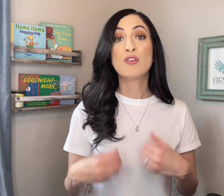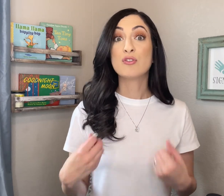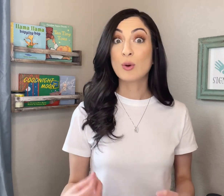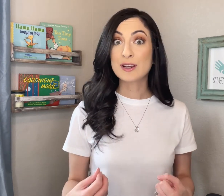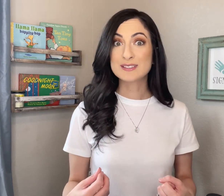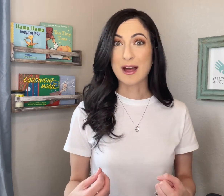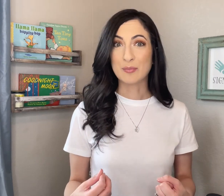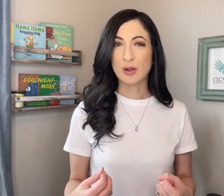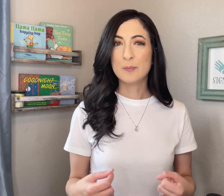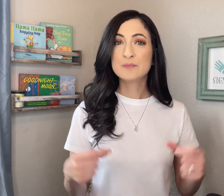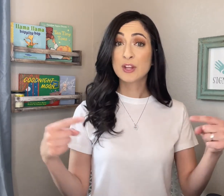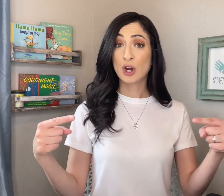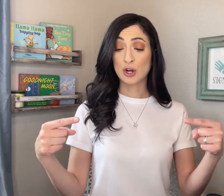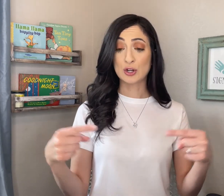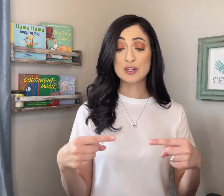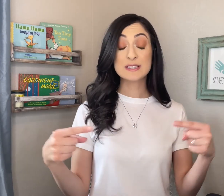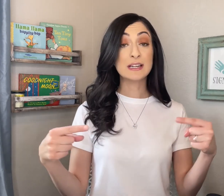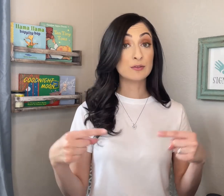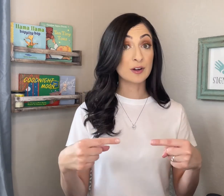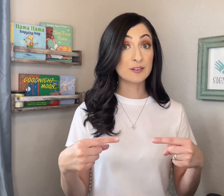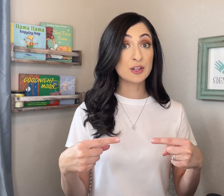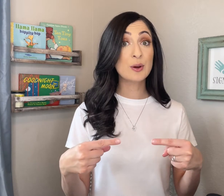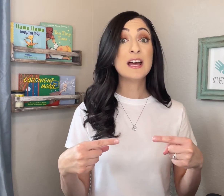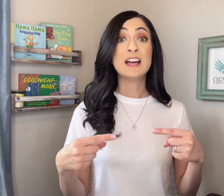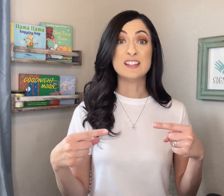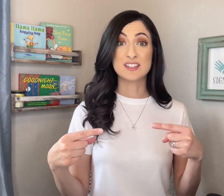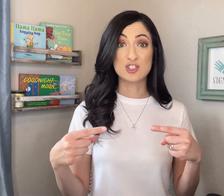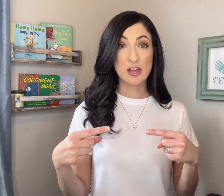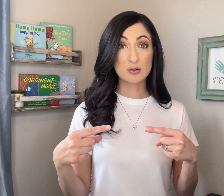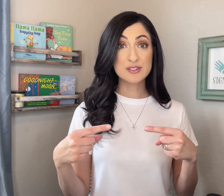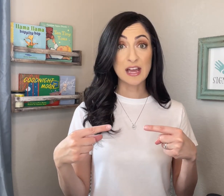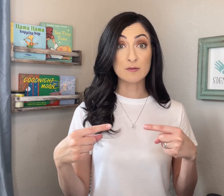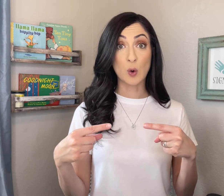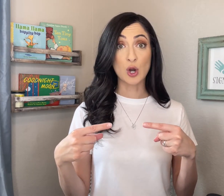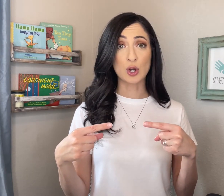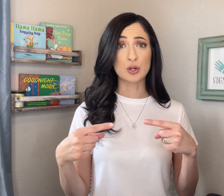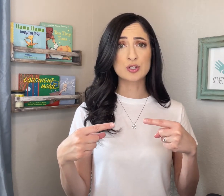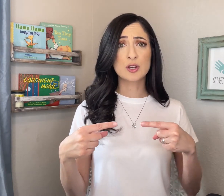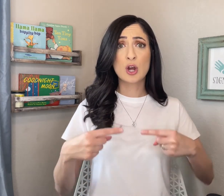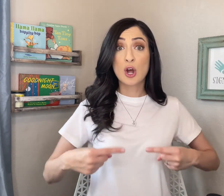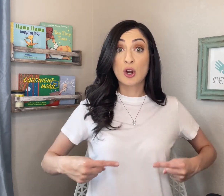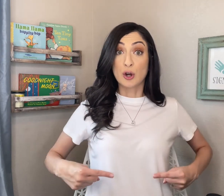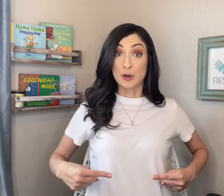For example, HURT in front of you is the general sign for "hurt."